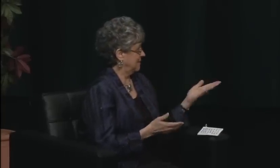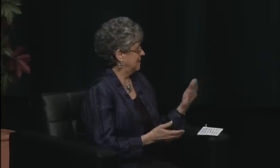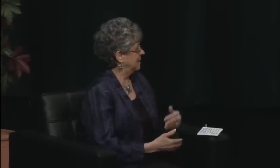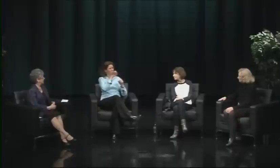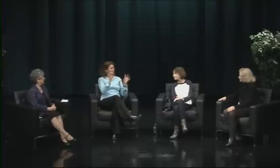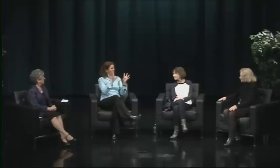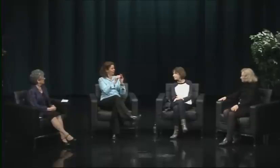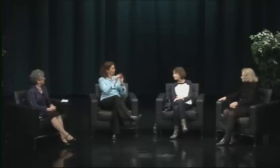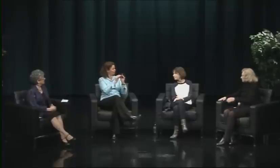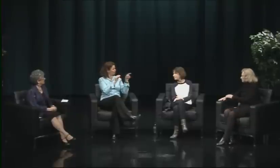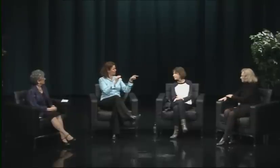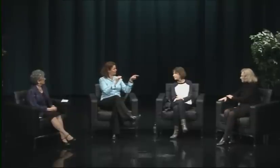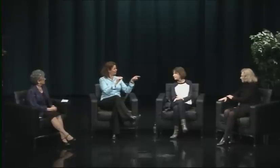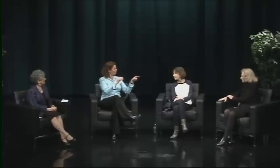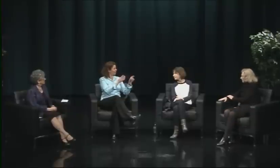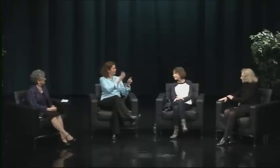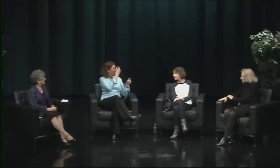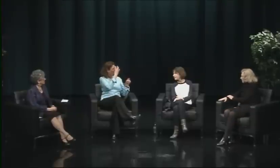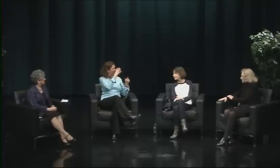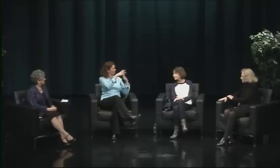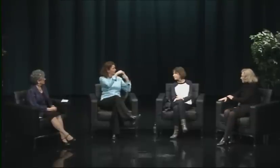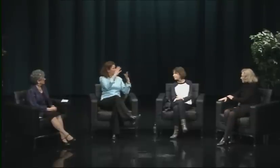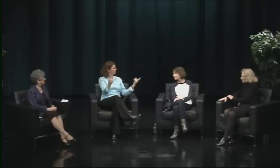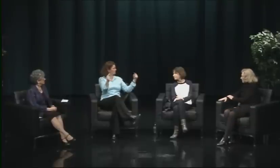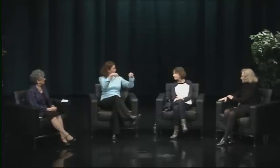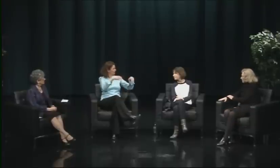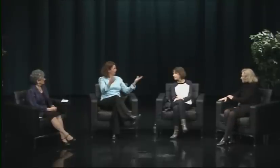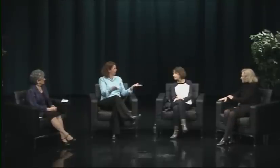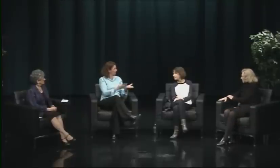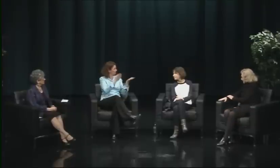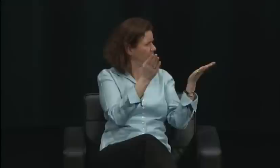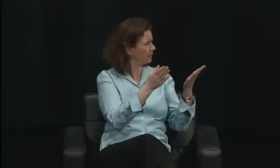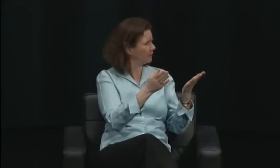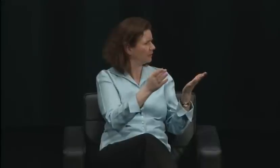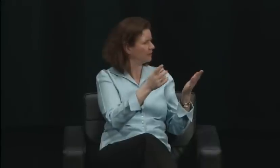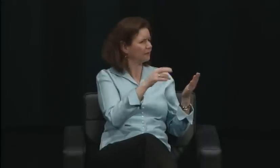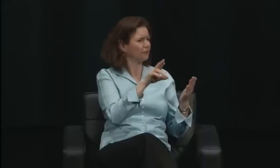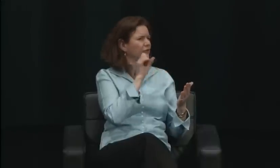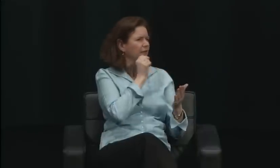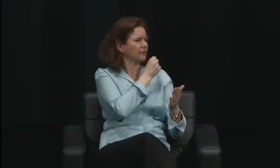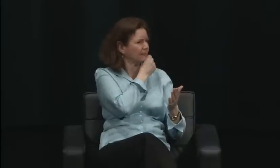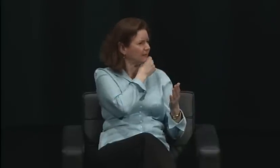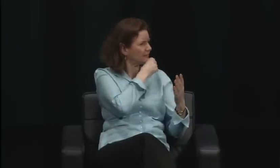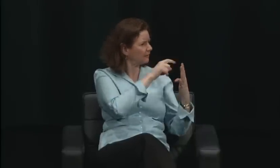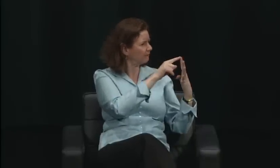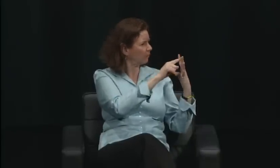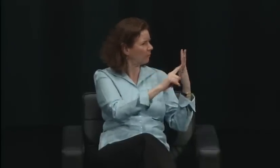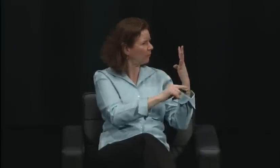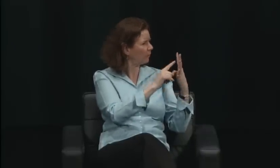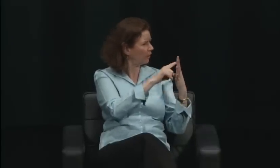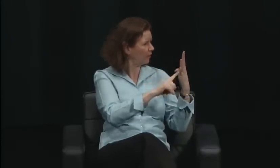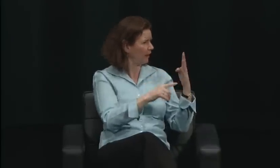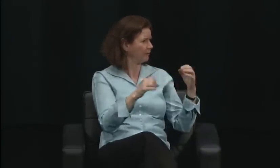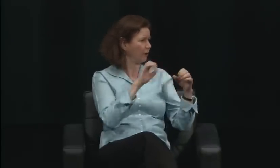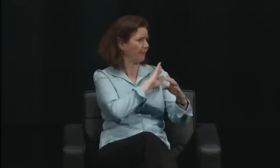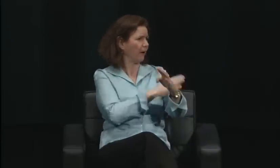we might have had race coming in there in certain cases, that was happening. But the common denominator that united us all was